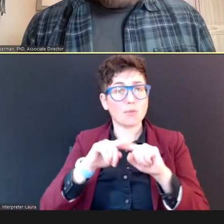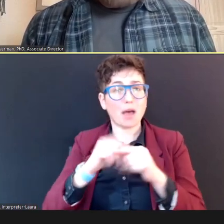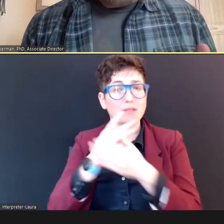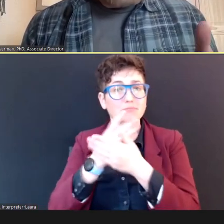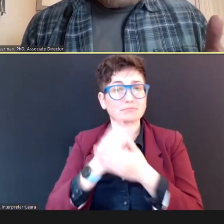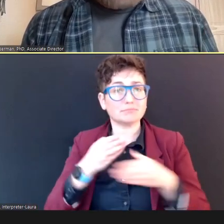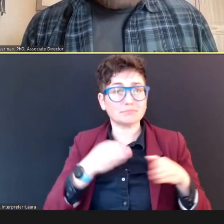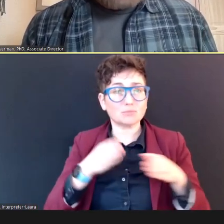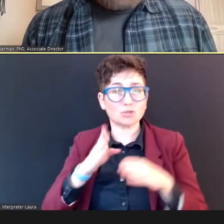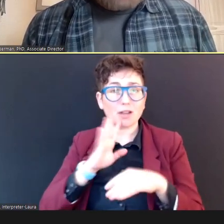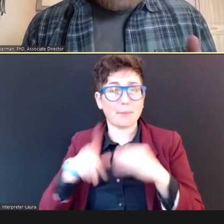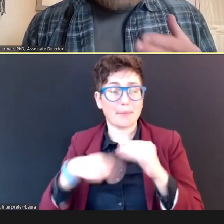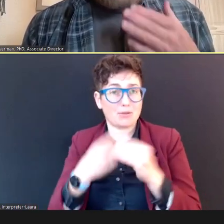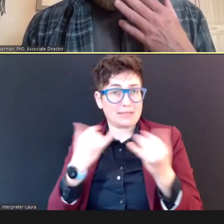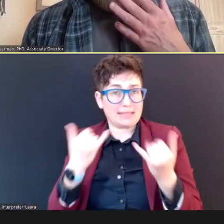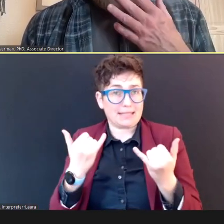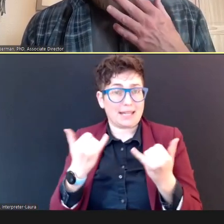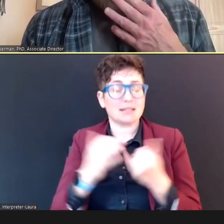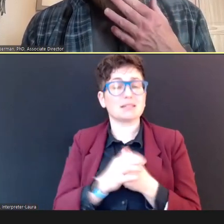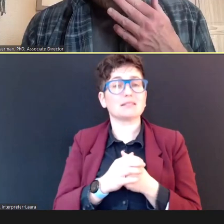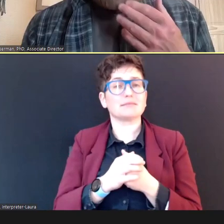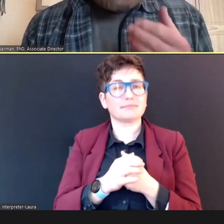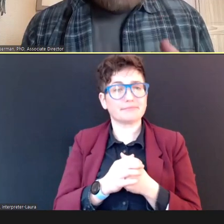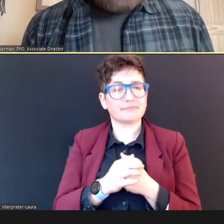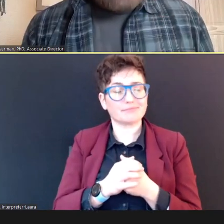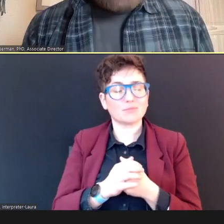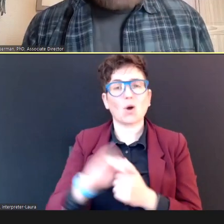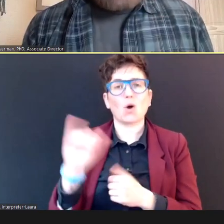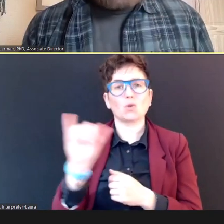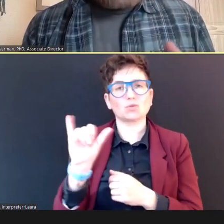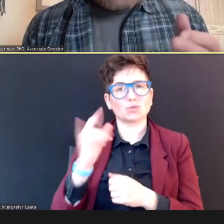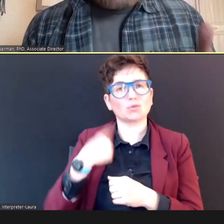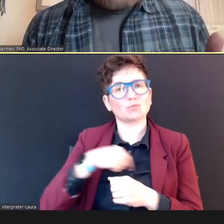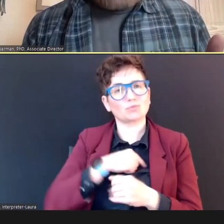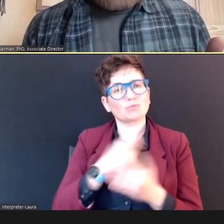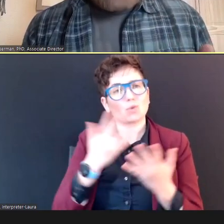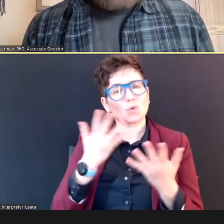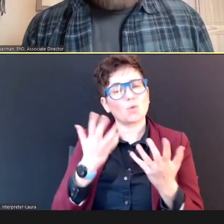(Continuing), we also want to acknowledge, right upfront that for any number of reasons --